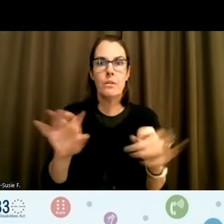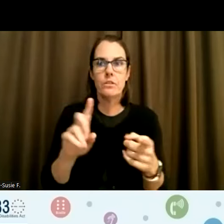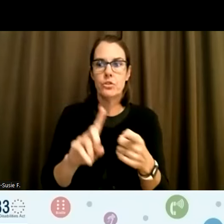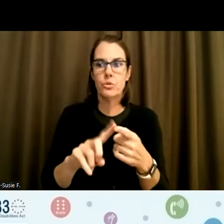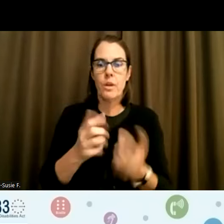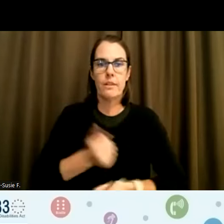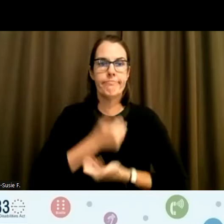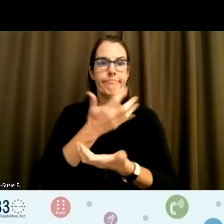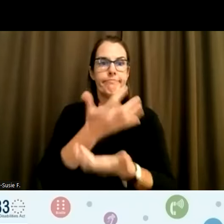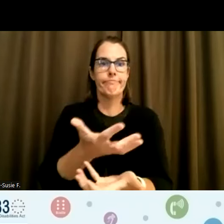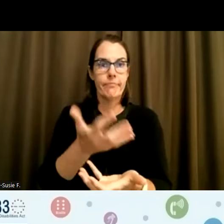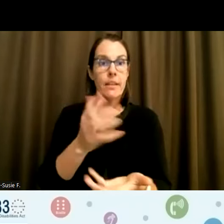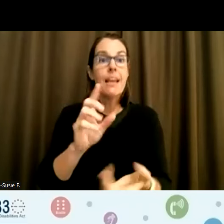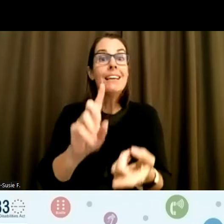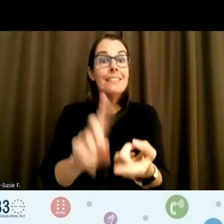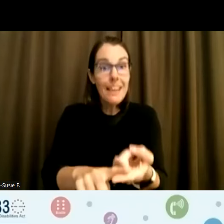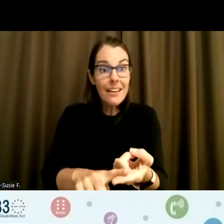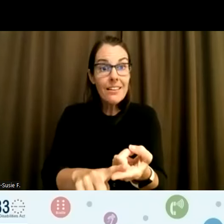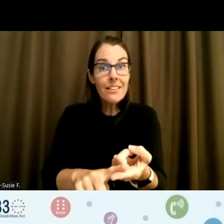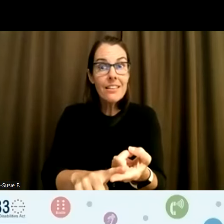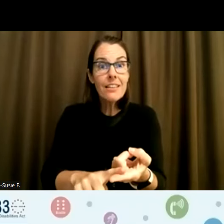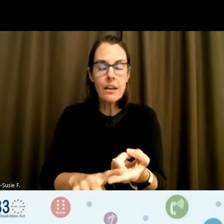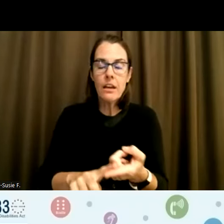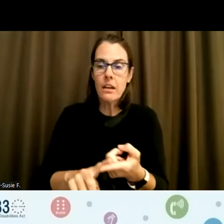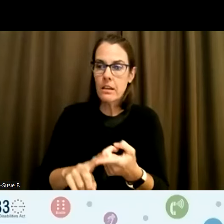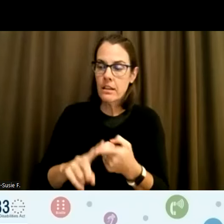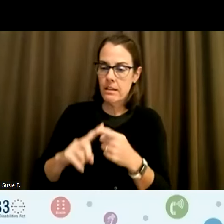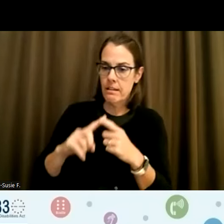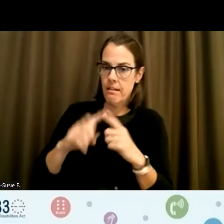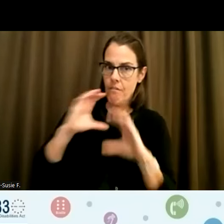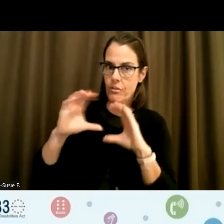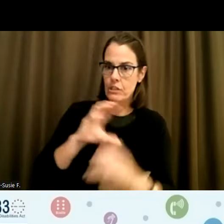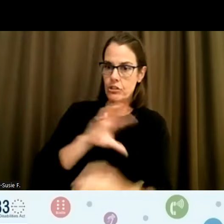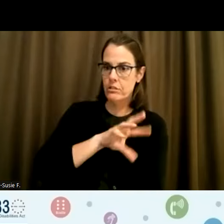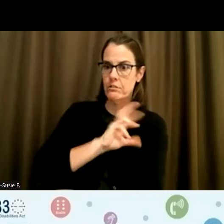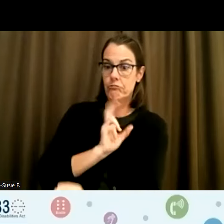Until I started being a part of conversations that recognized that